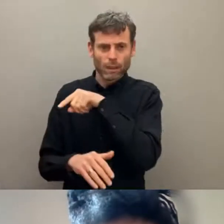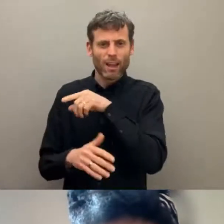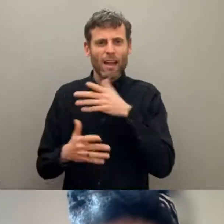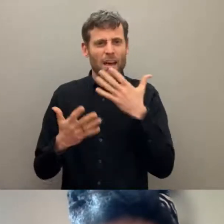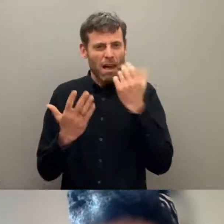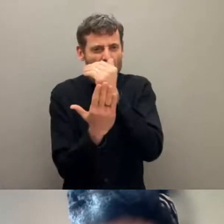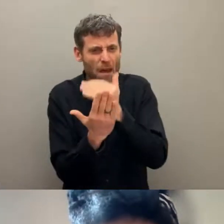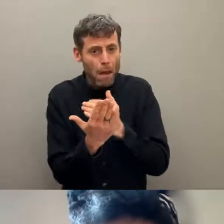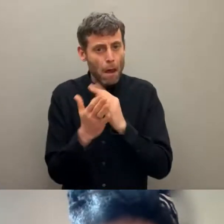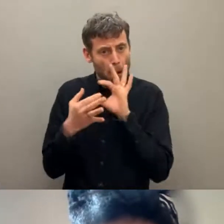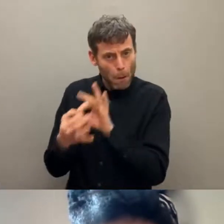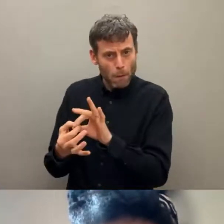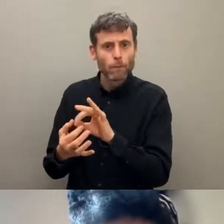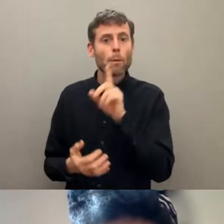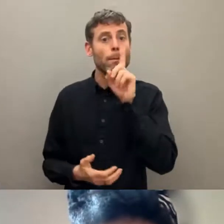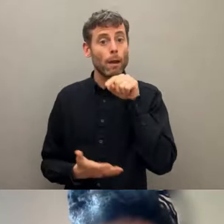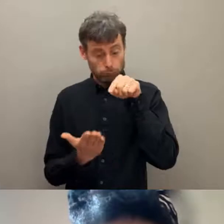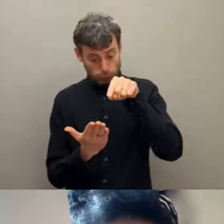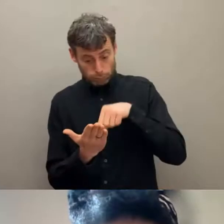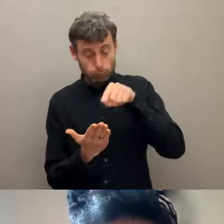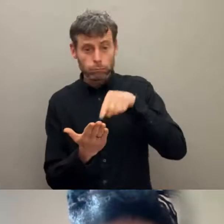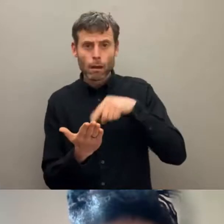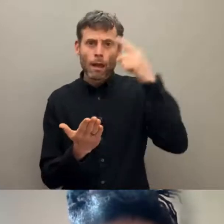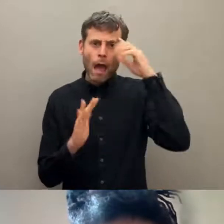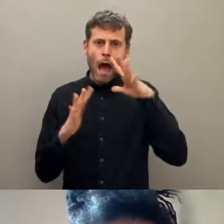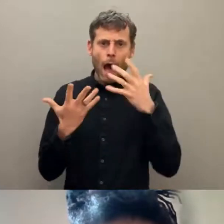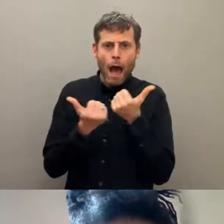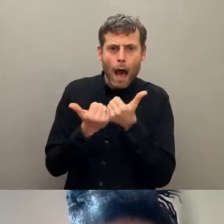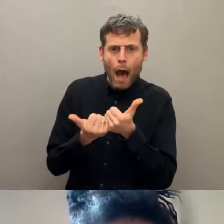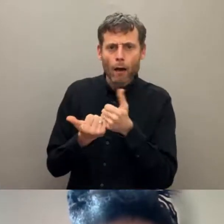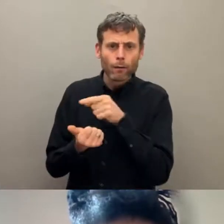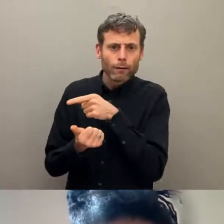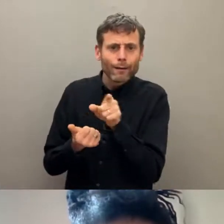because with the pandemics, a lot of our